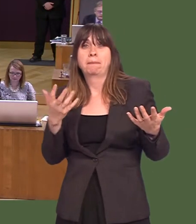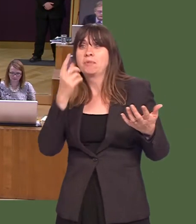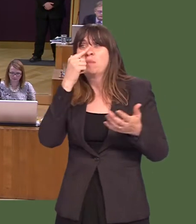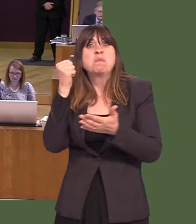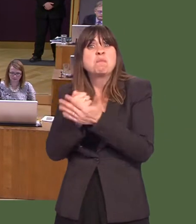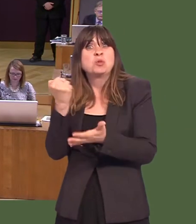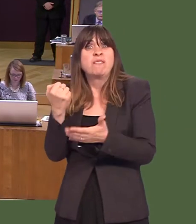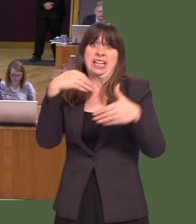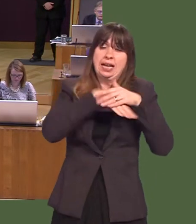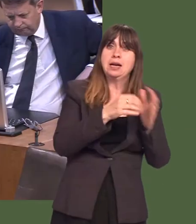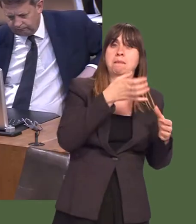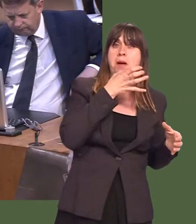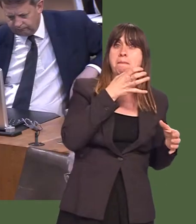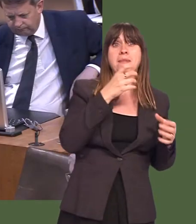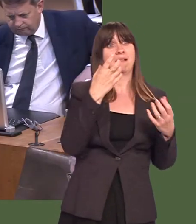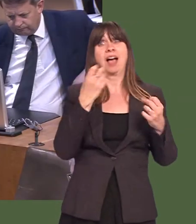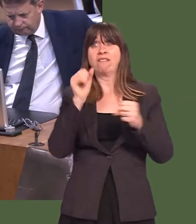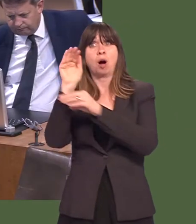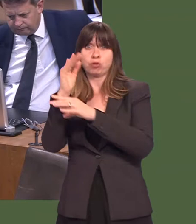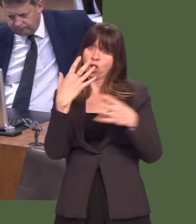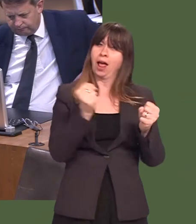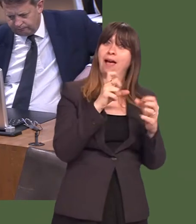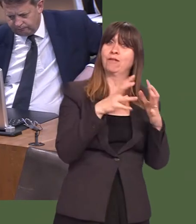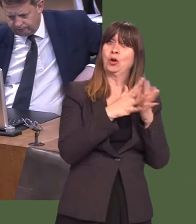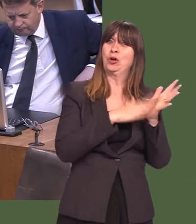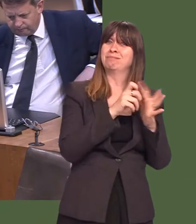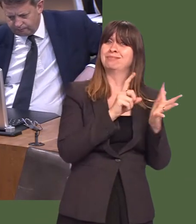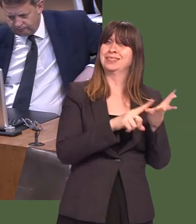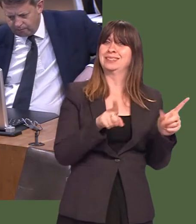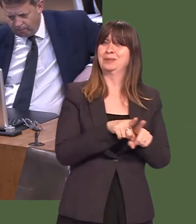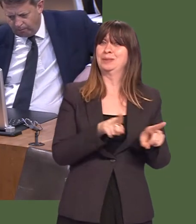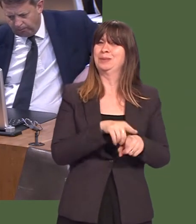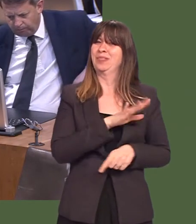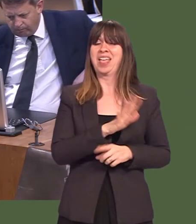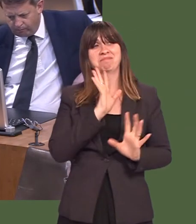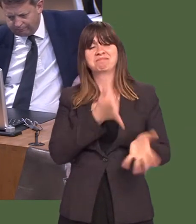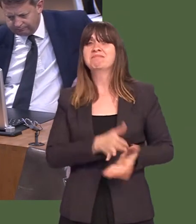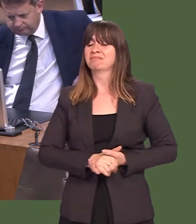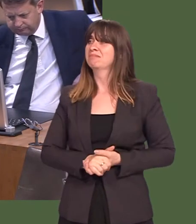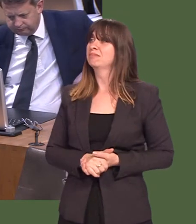the local shop can be, possibly, the post officeóthatís one way forward to ensure that pubs have a viable future.